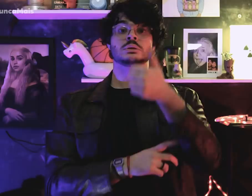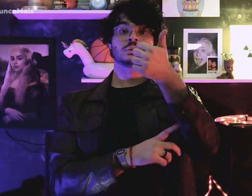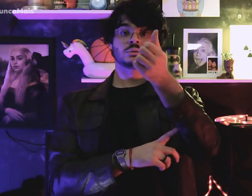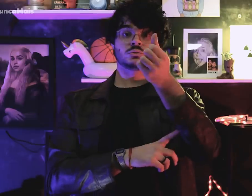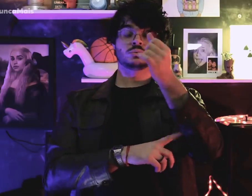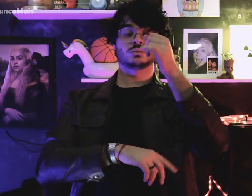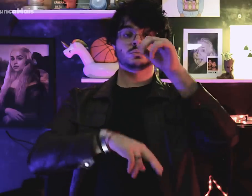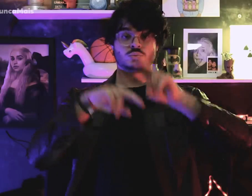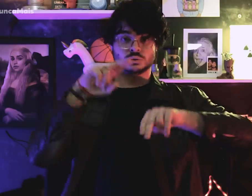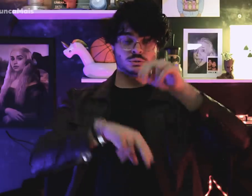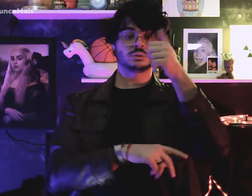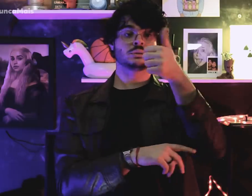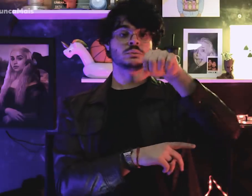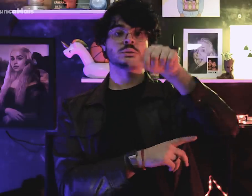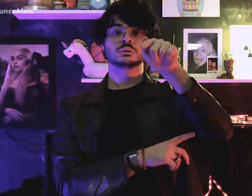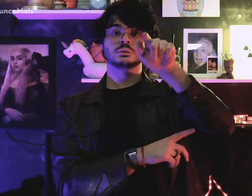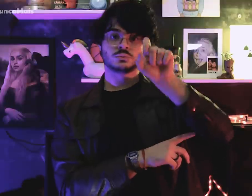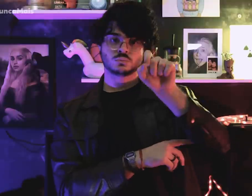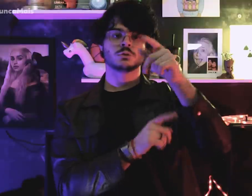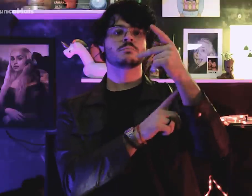On June 16, 1970,